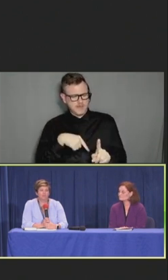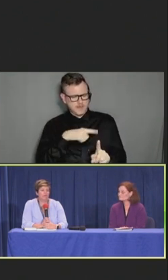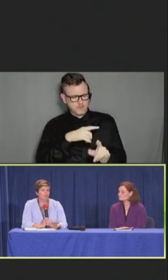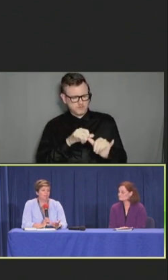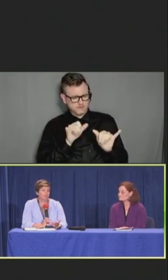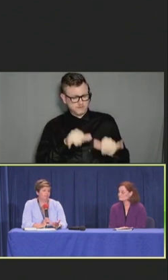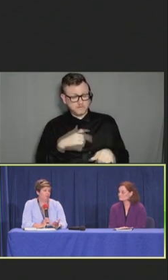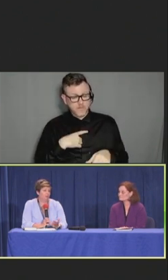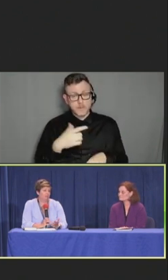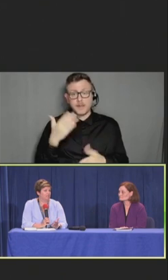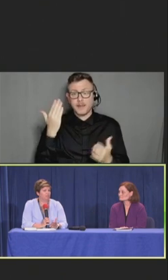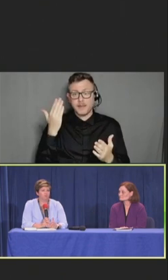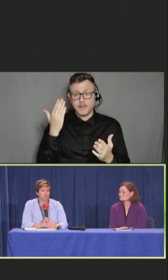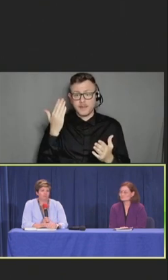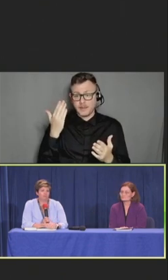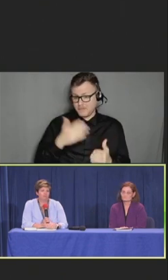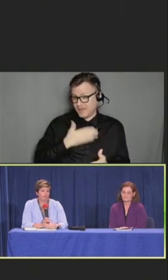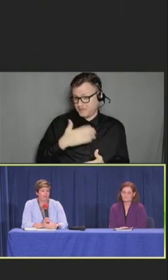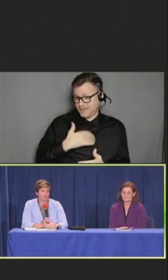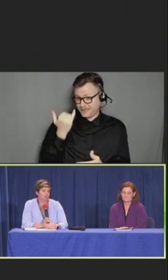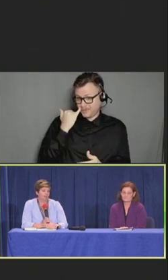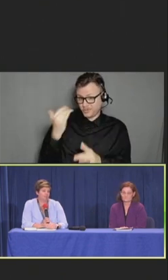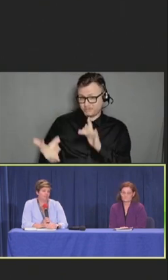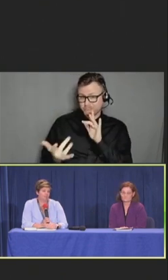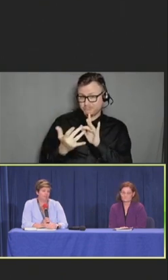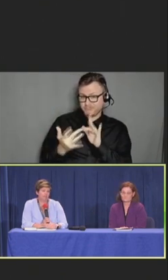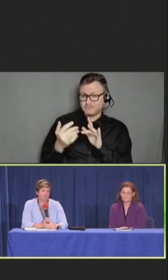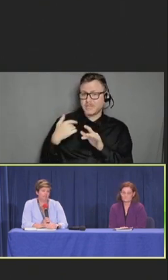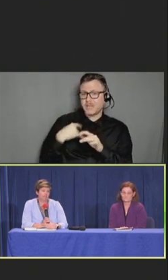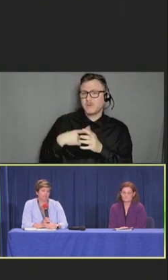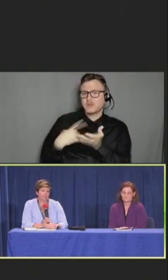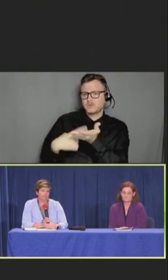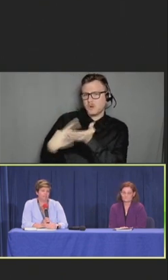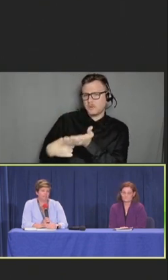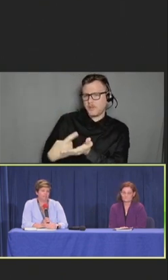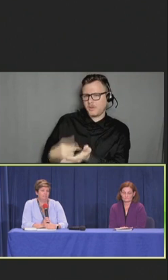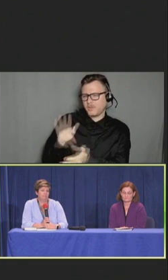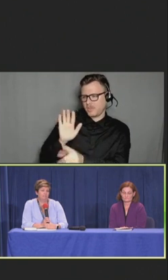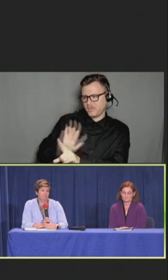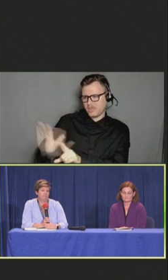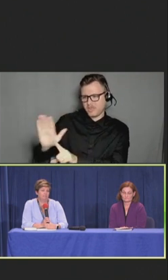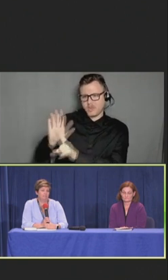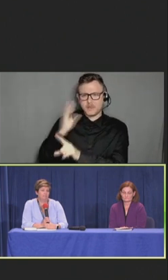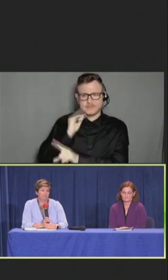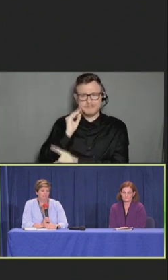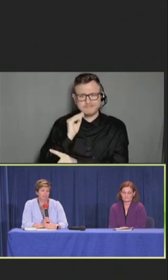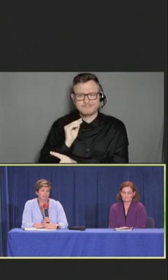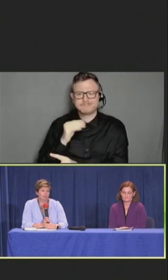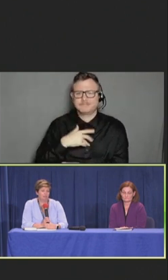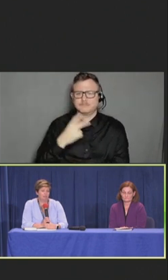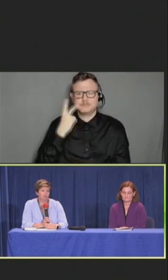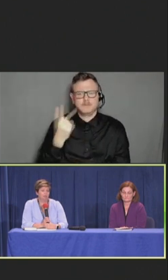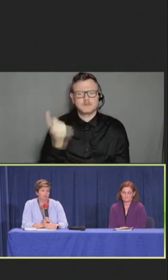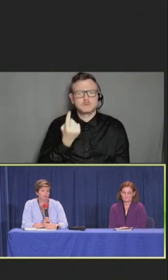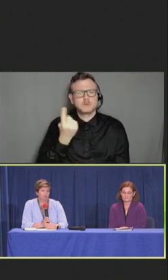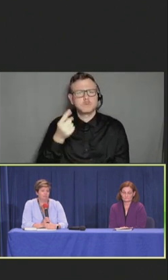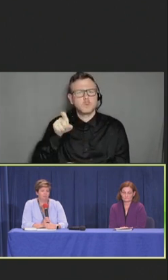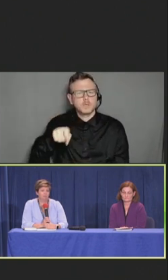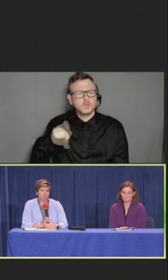And so, I'm happy if you want to connect me with some folks, I'm happy to talk to them about their experiences and see if there's anything you know, that we should be doing to address those.